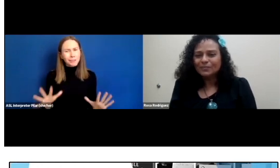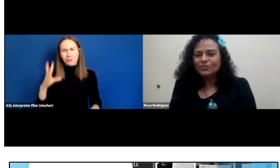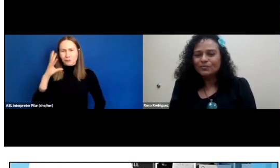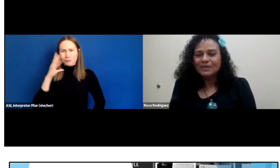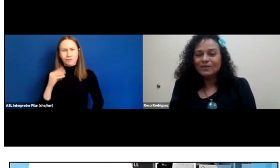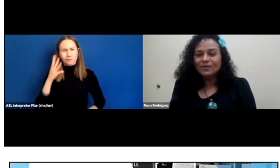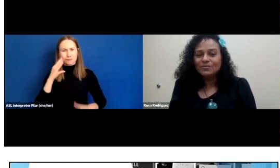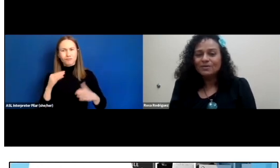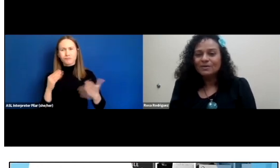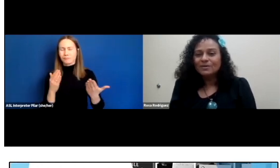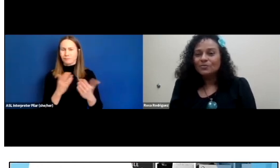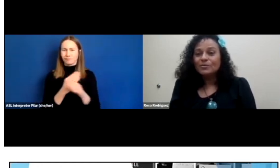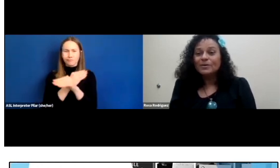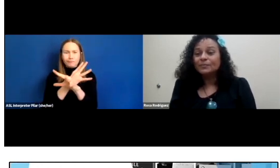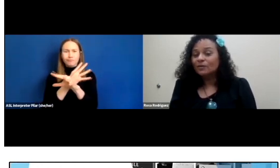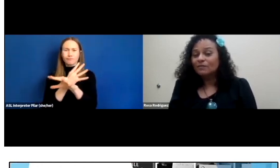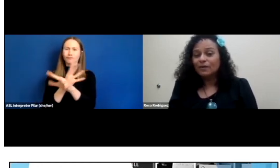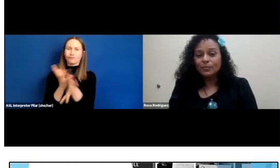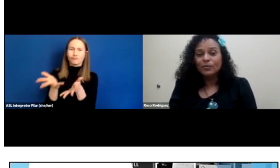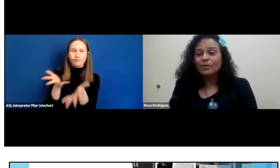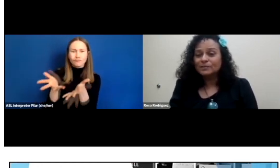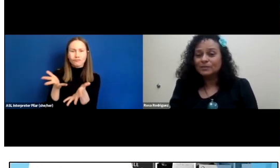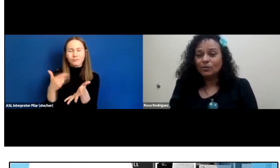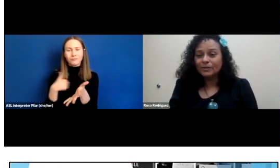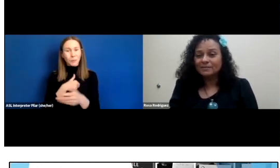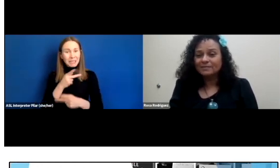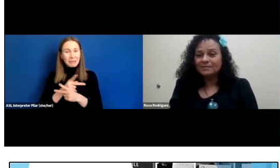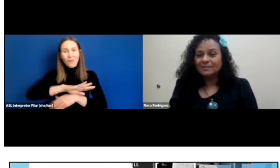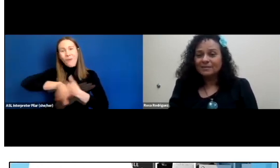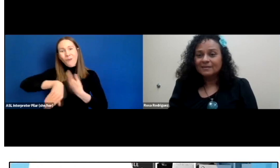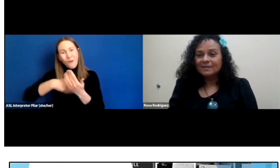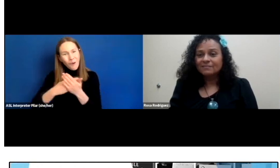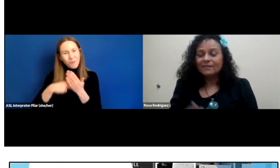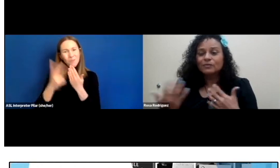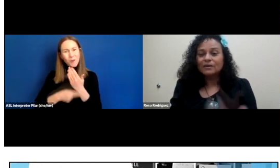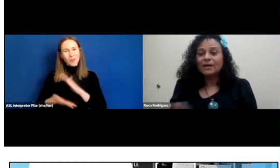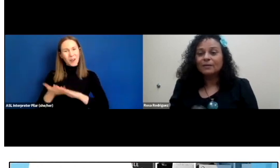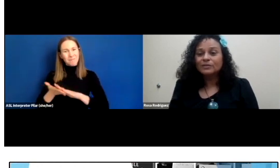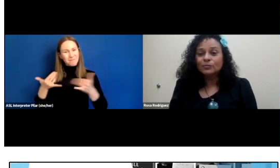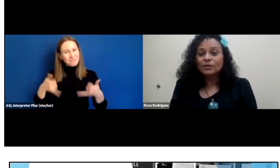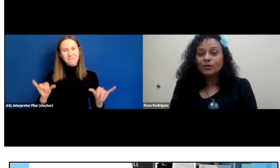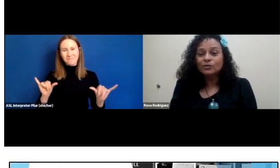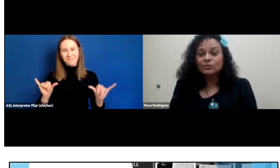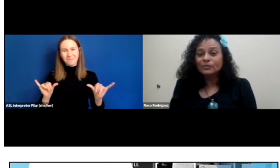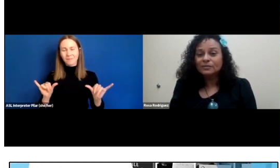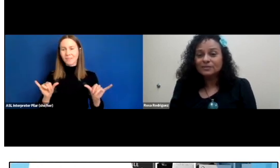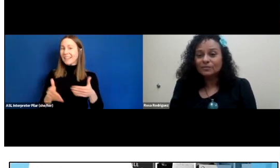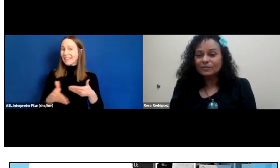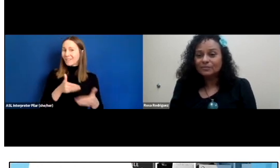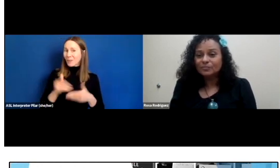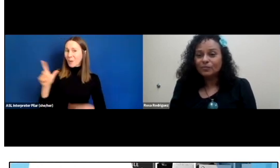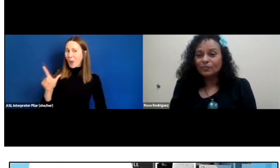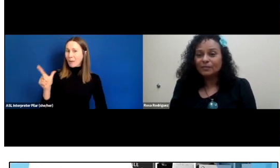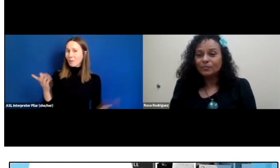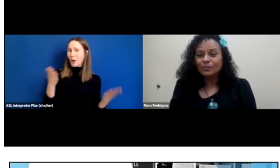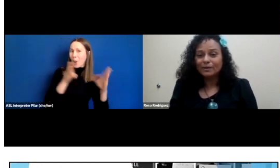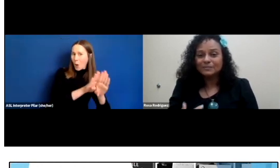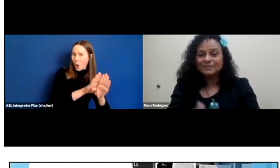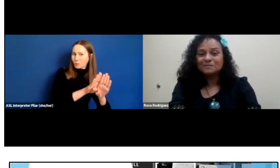through video, we kept all of our programs going. In fact, when the libraries were closed, we were still providing programs.